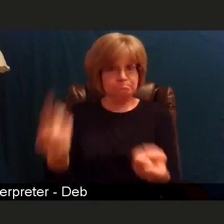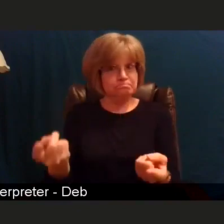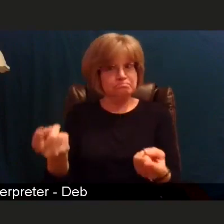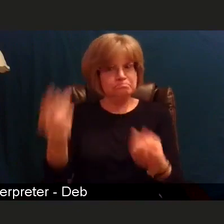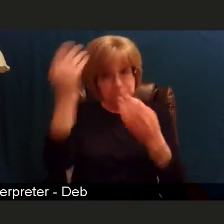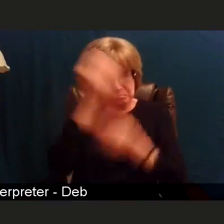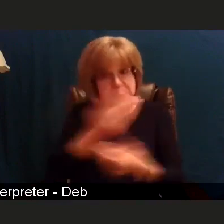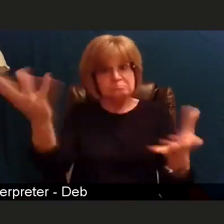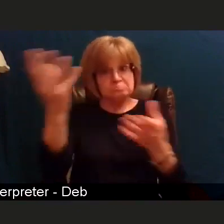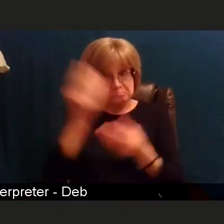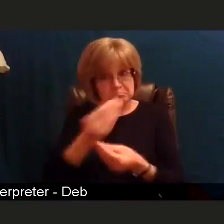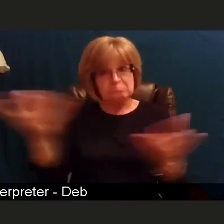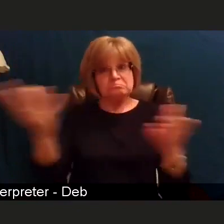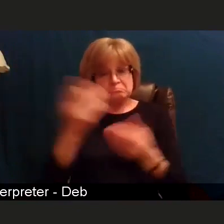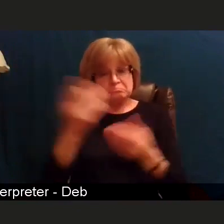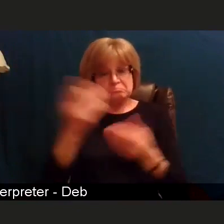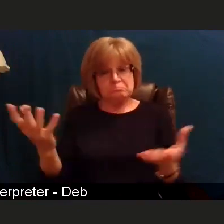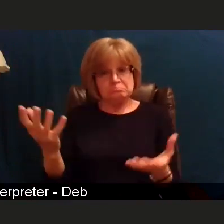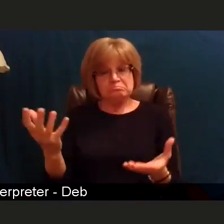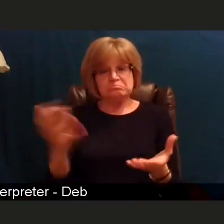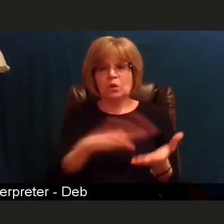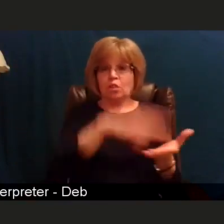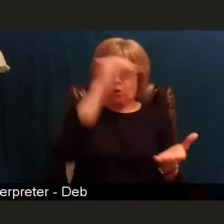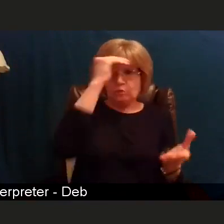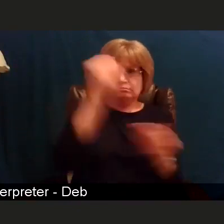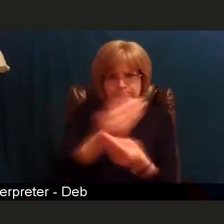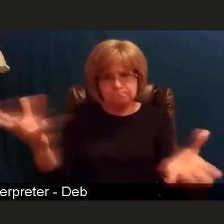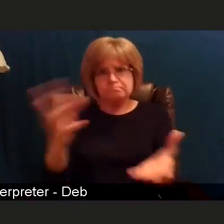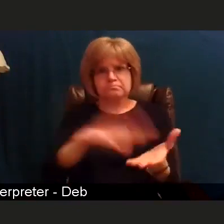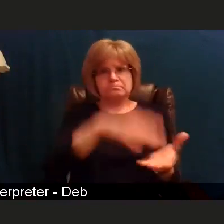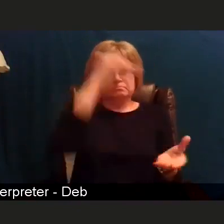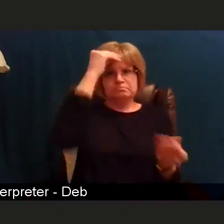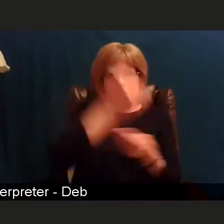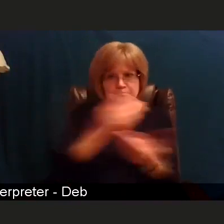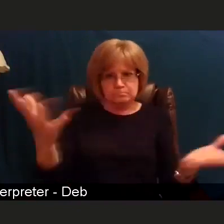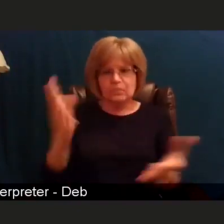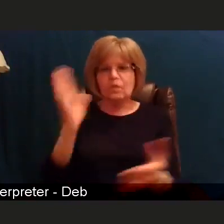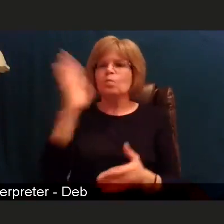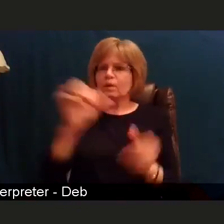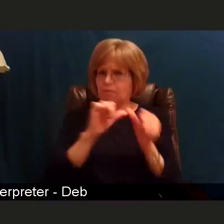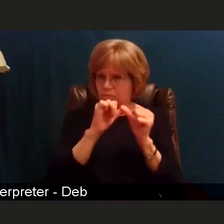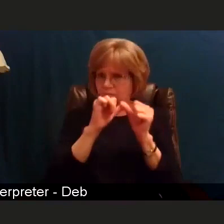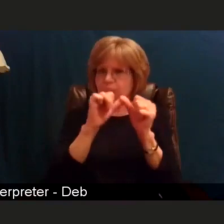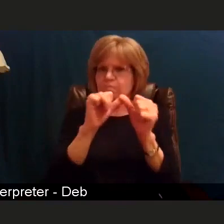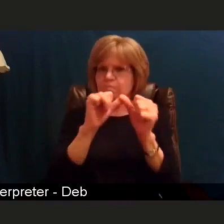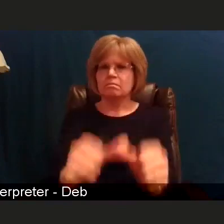and that is the one thing that we will continue to do, is provide that information to you the best that we can.